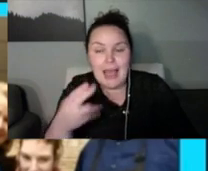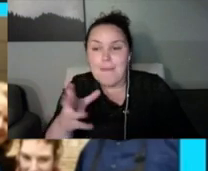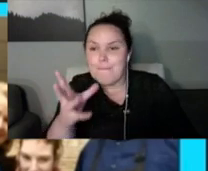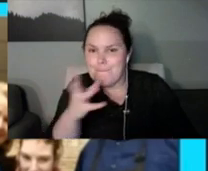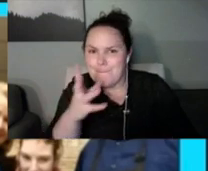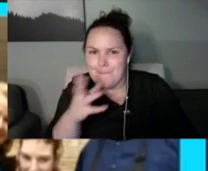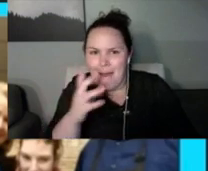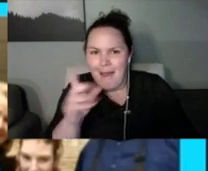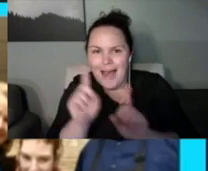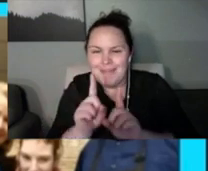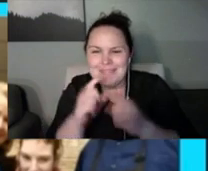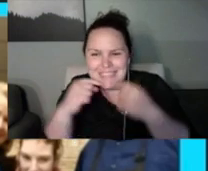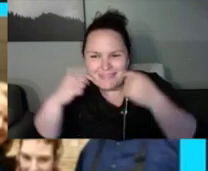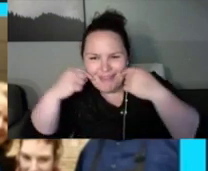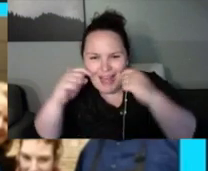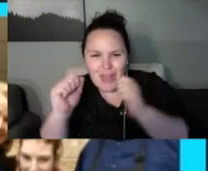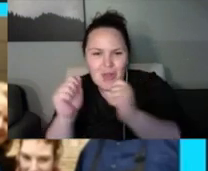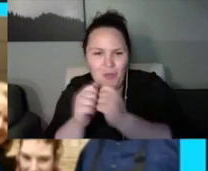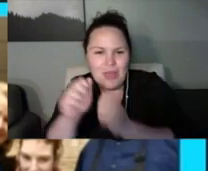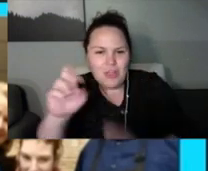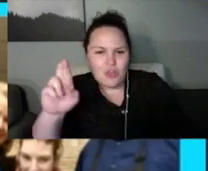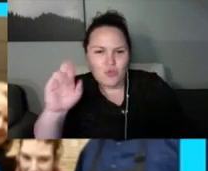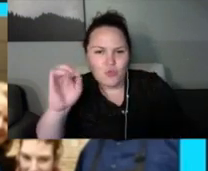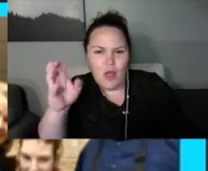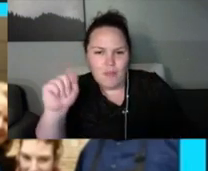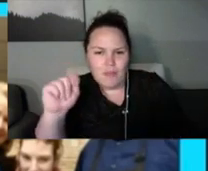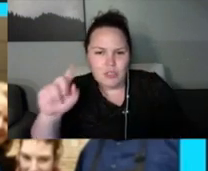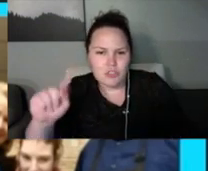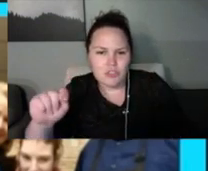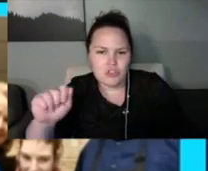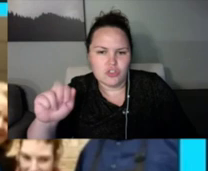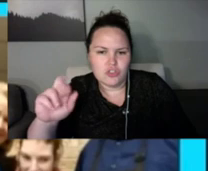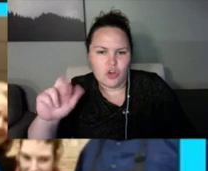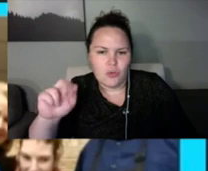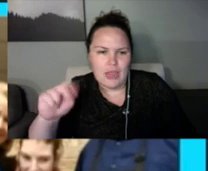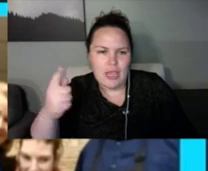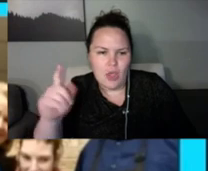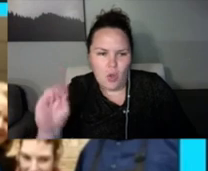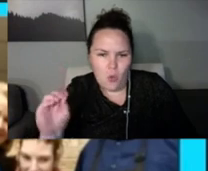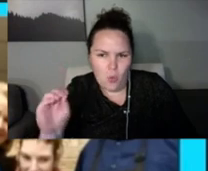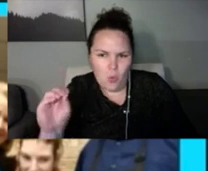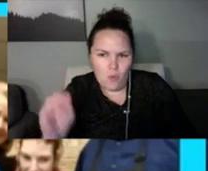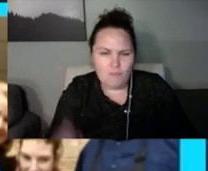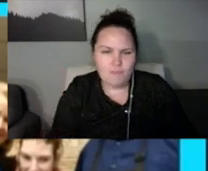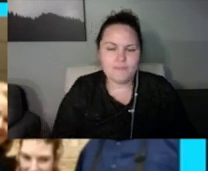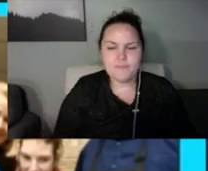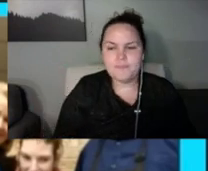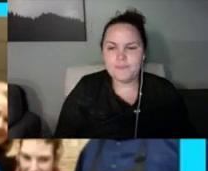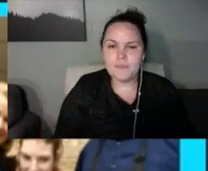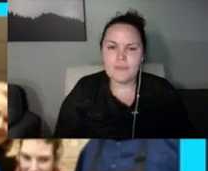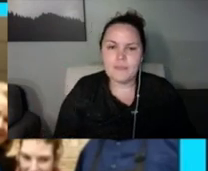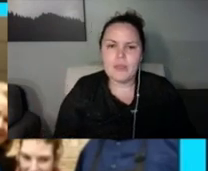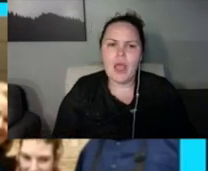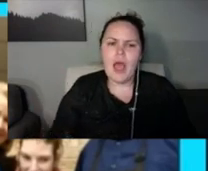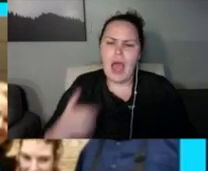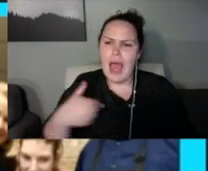have time. But basically he remembers as an 11year old